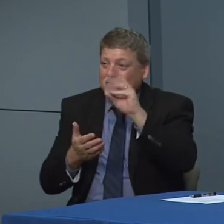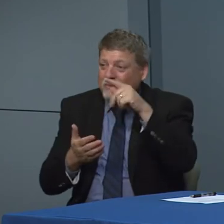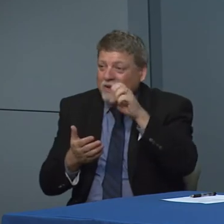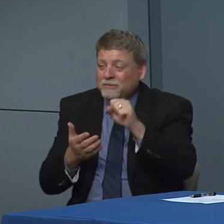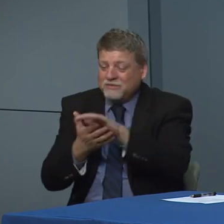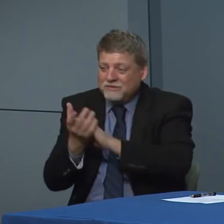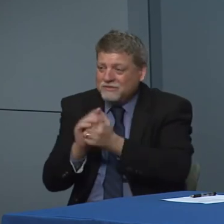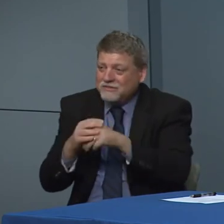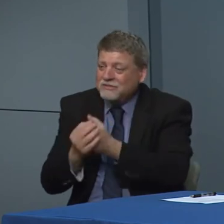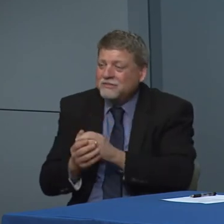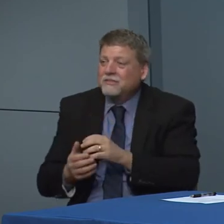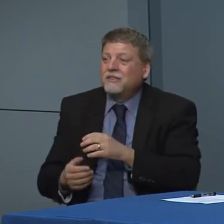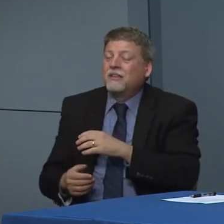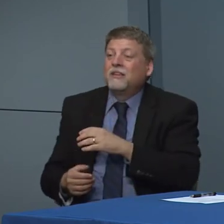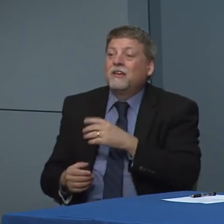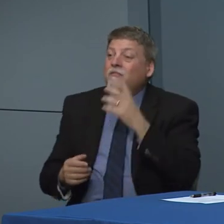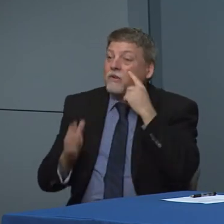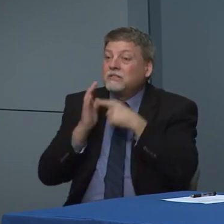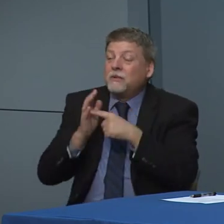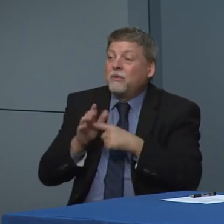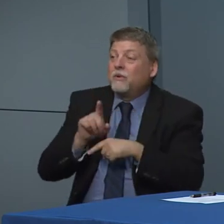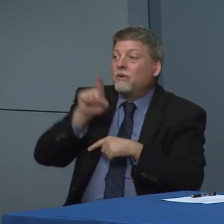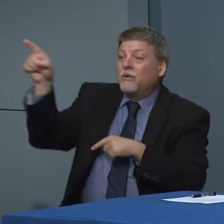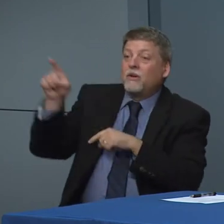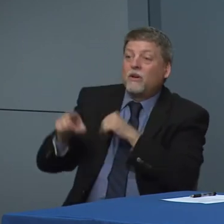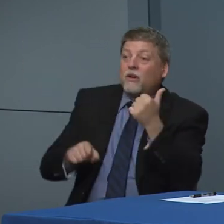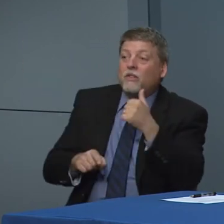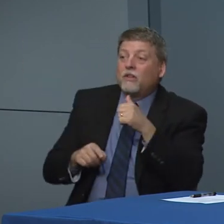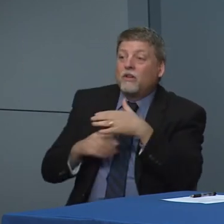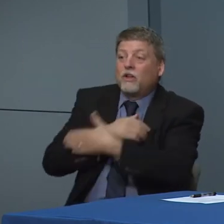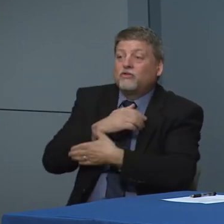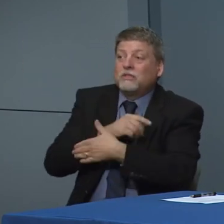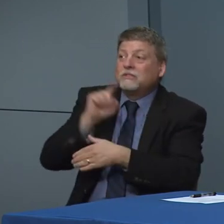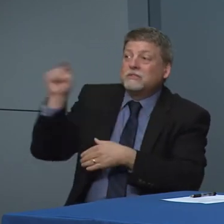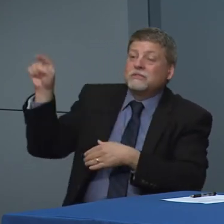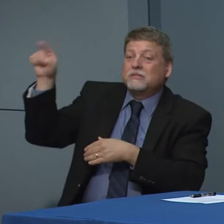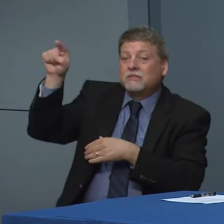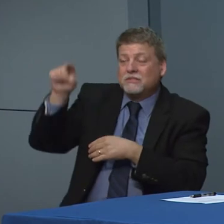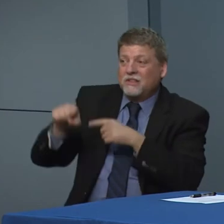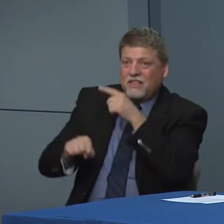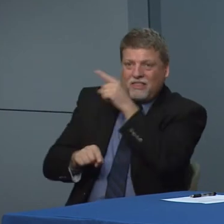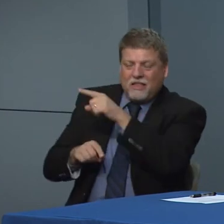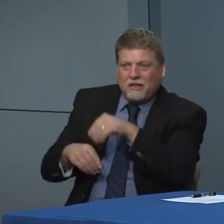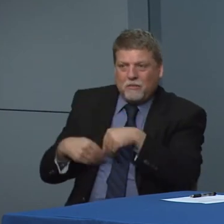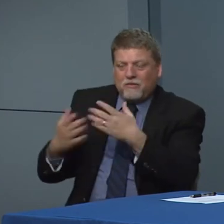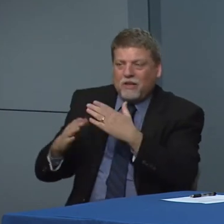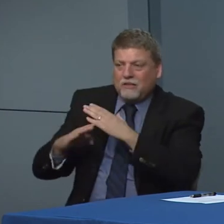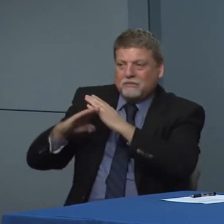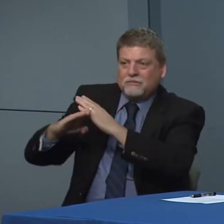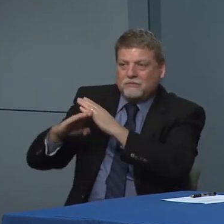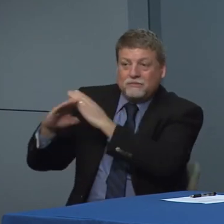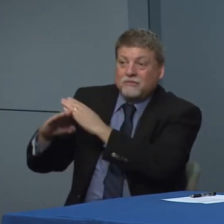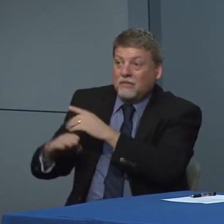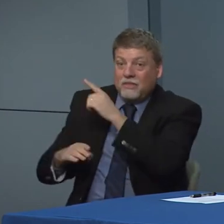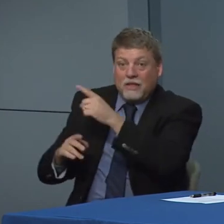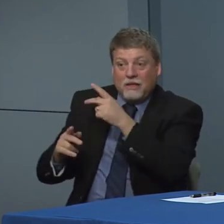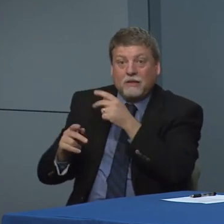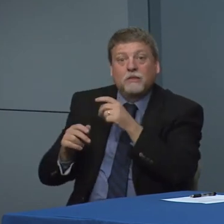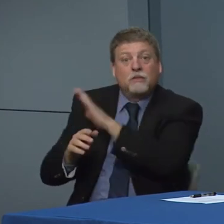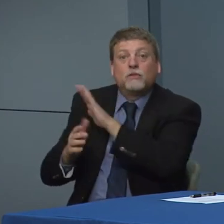from CDC and looking at at a country like Singapore. And the kinds of interventions that they did they did not close